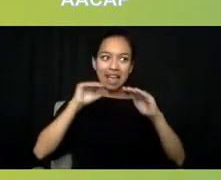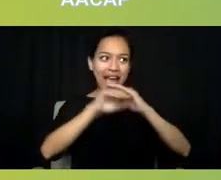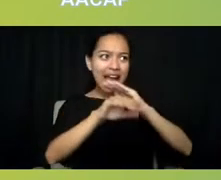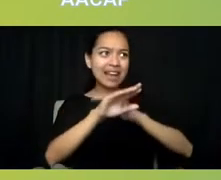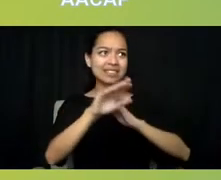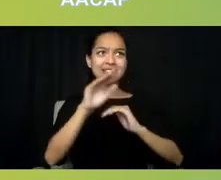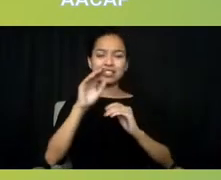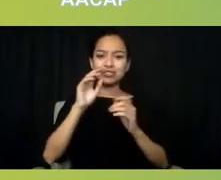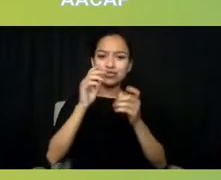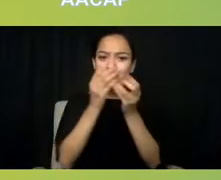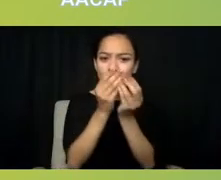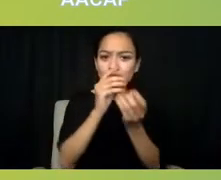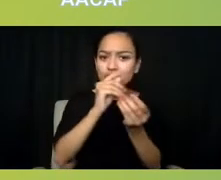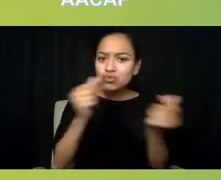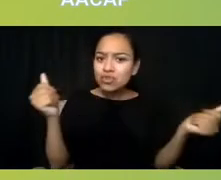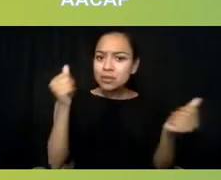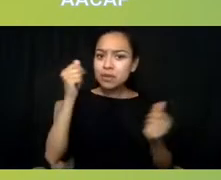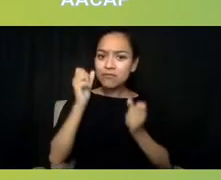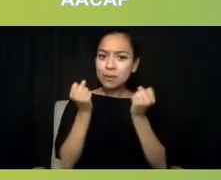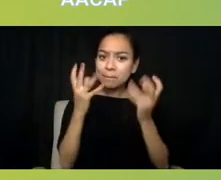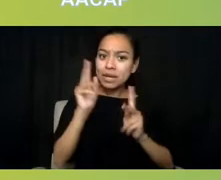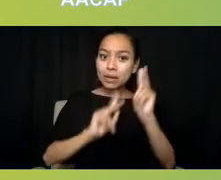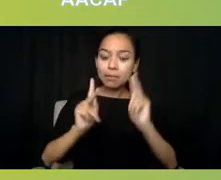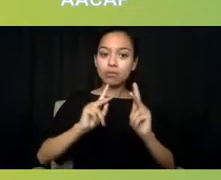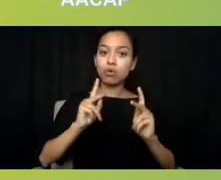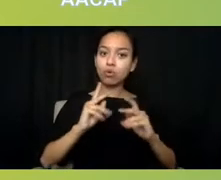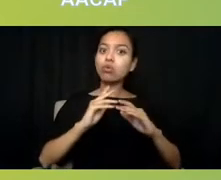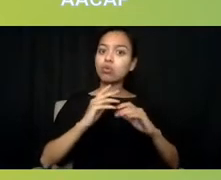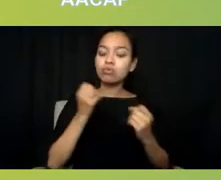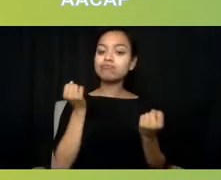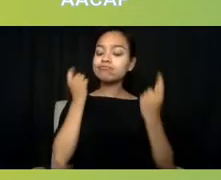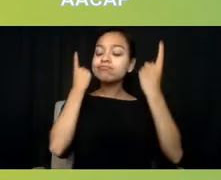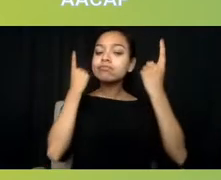and I also appreciate the fact that during this pandemic